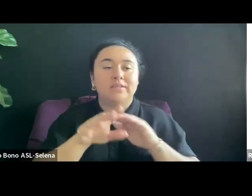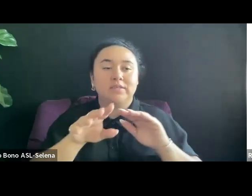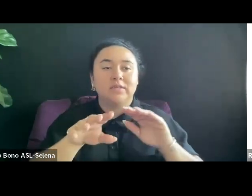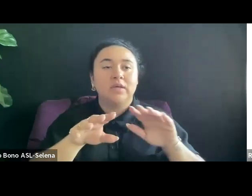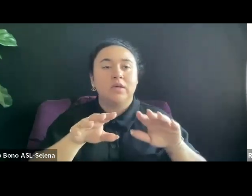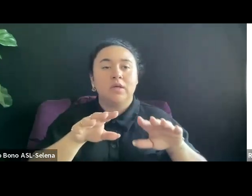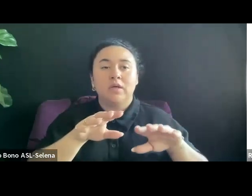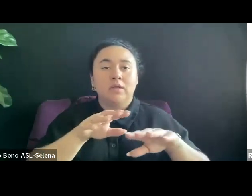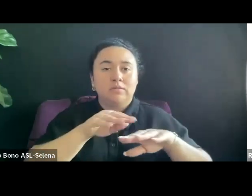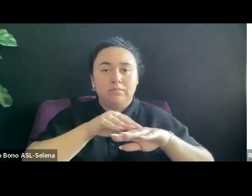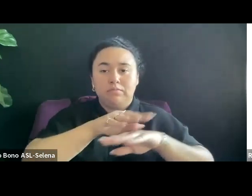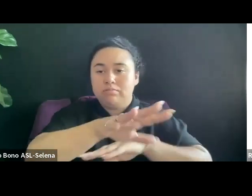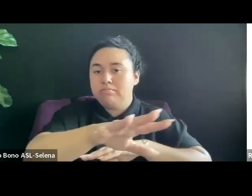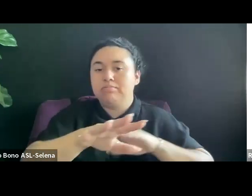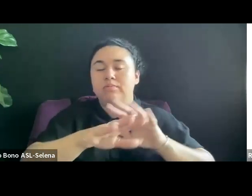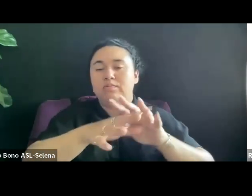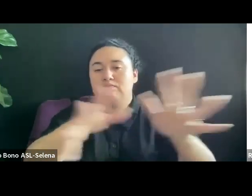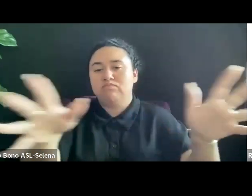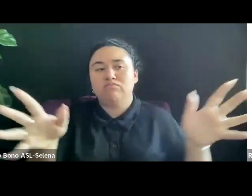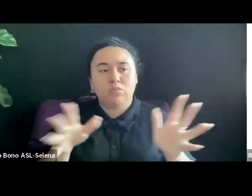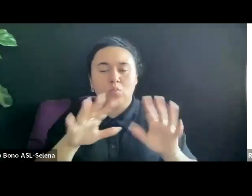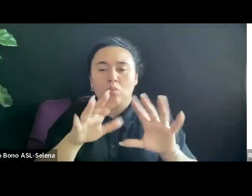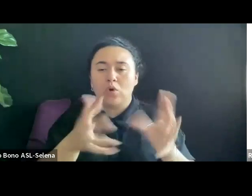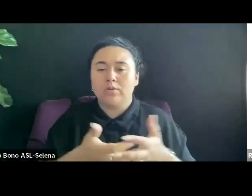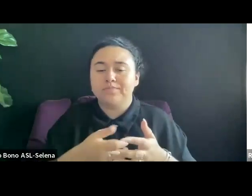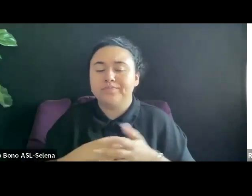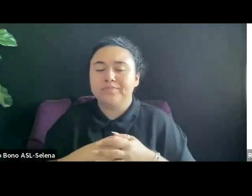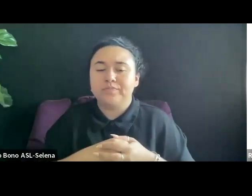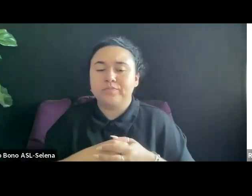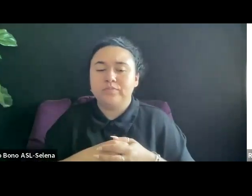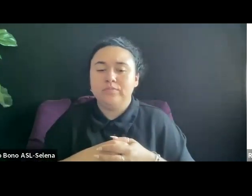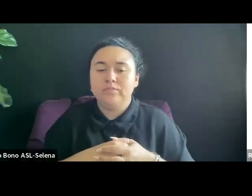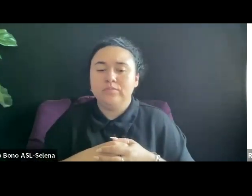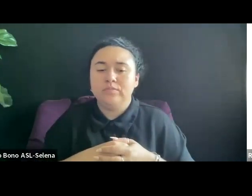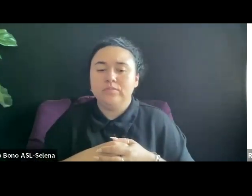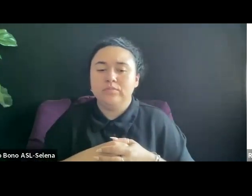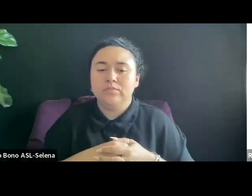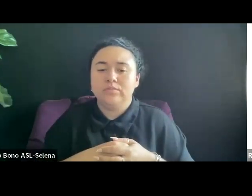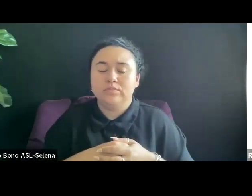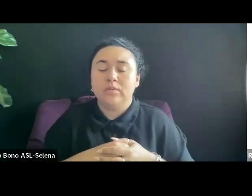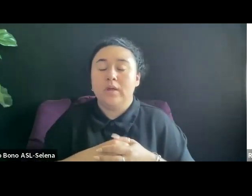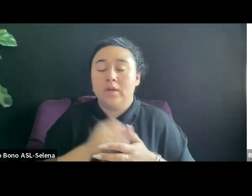THESE THINGS IN MIND WHEN YOU START REACHING OUT TO MEMBERS OF THE DOCUMENTARY COMMUNITY.